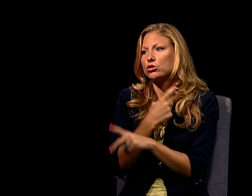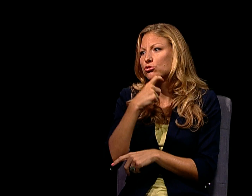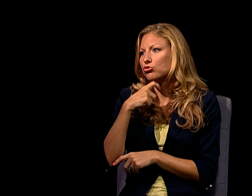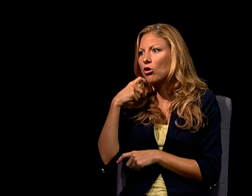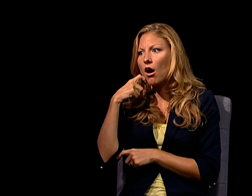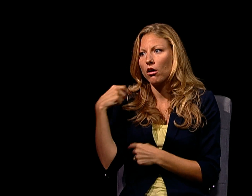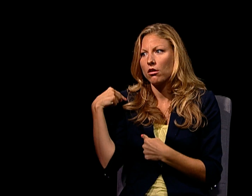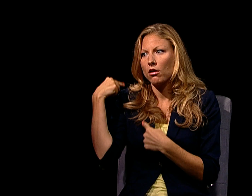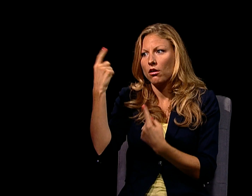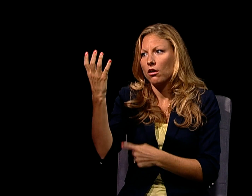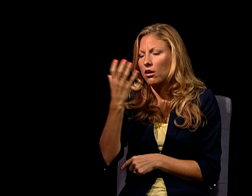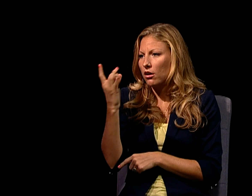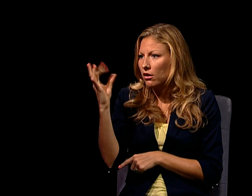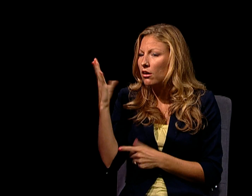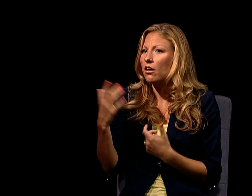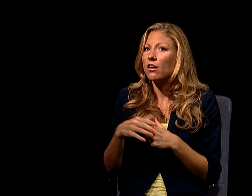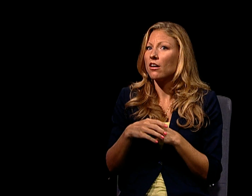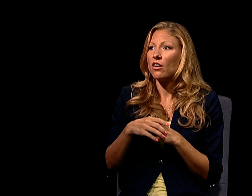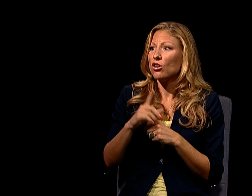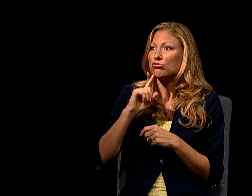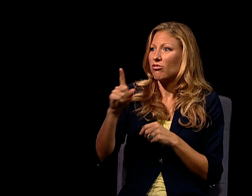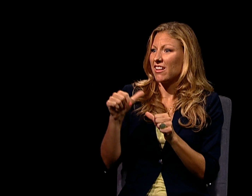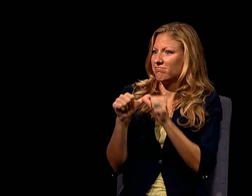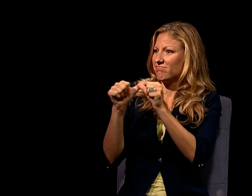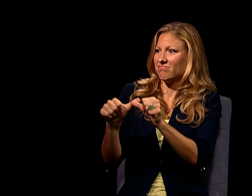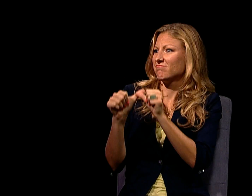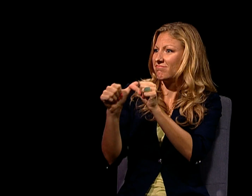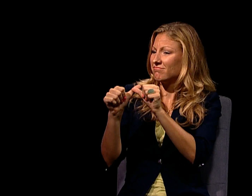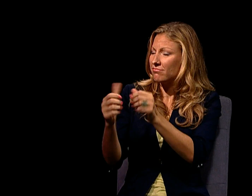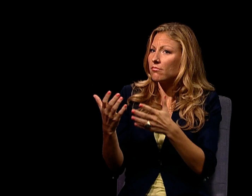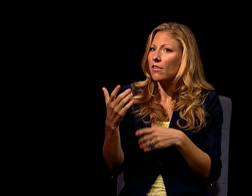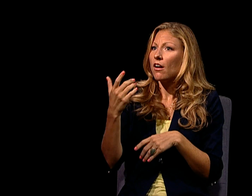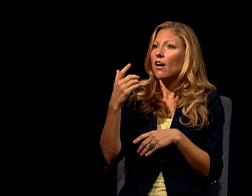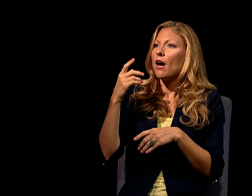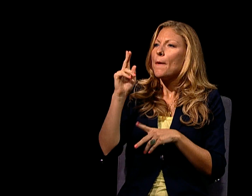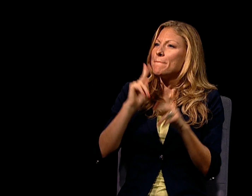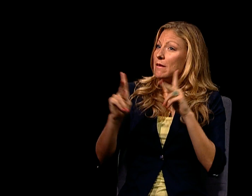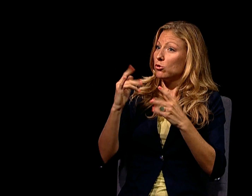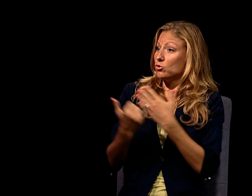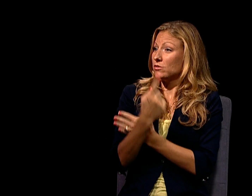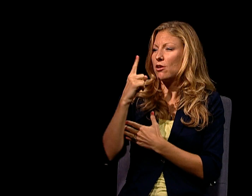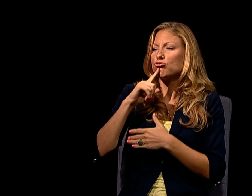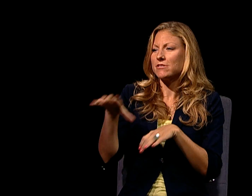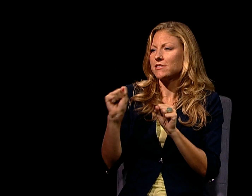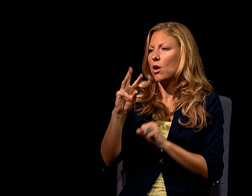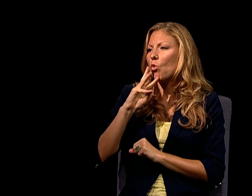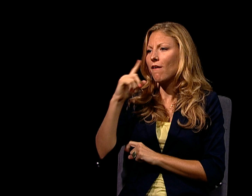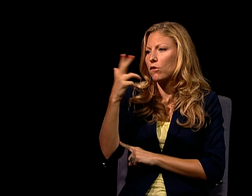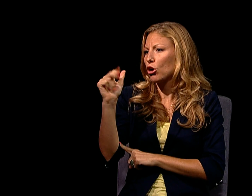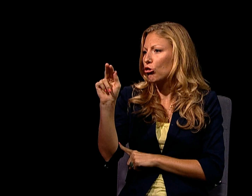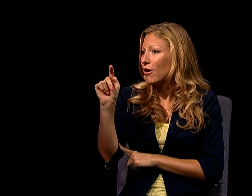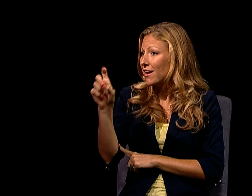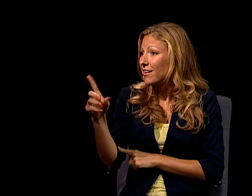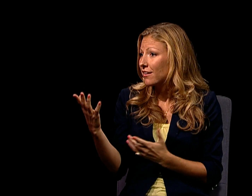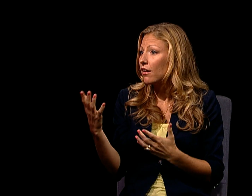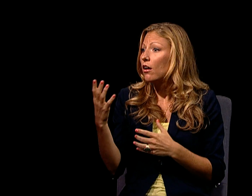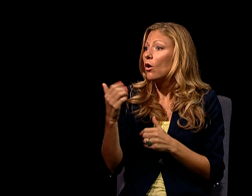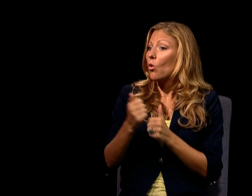WE KNOW TEXAS HAS EXPERIENCED ITS WORST DROUGHT IN HISTORY. IT'S ONGOING, AND PEOPLE TODAY ARE REALLY, I THINK,